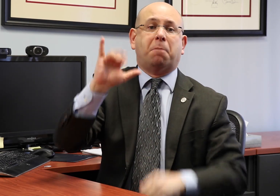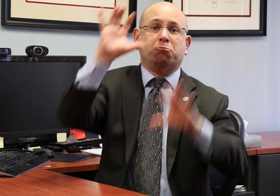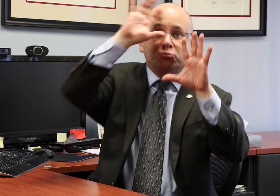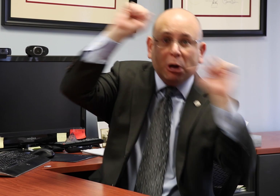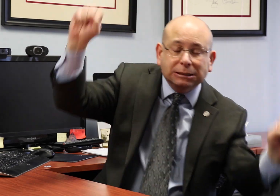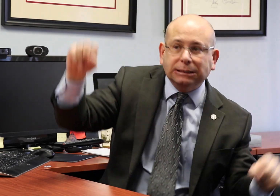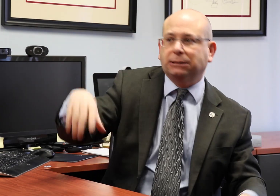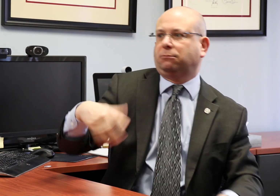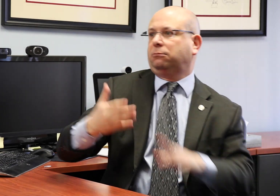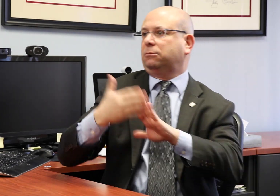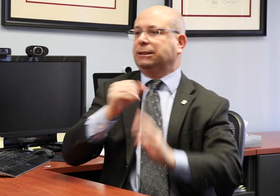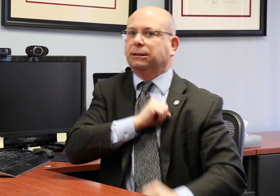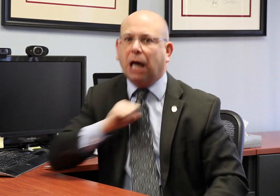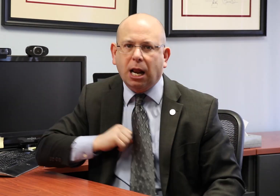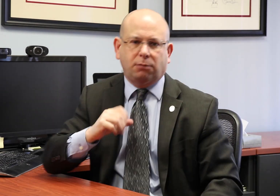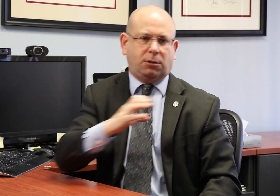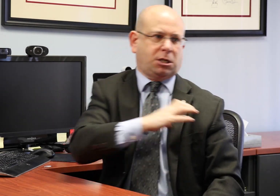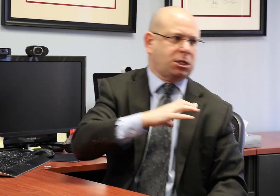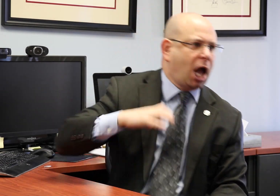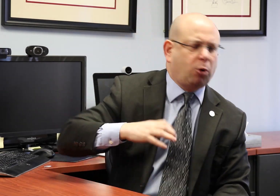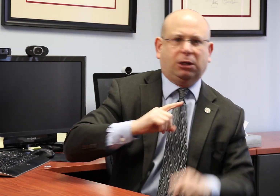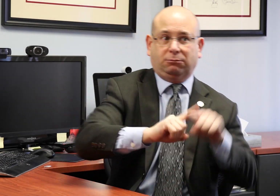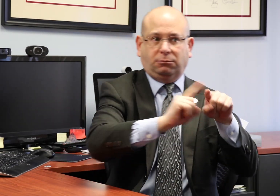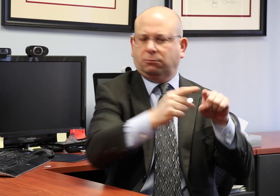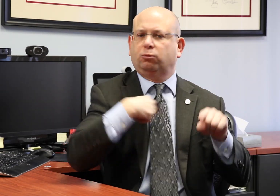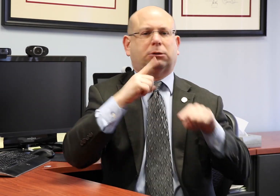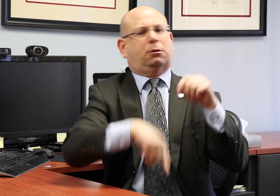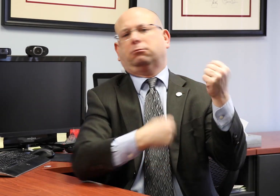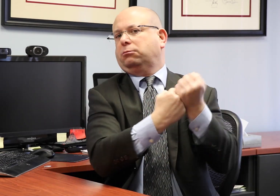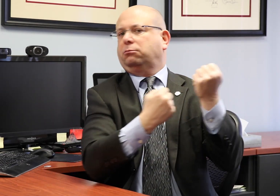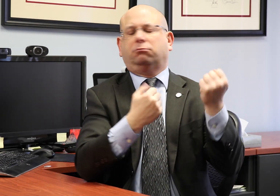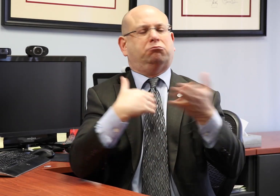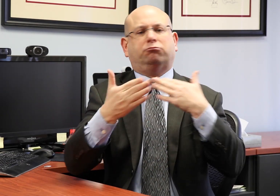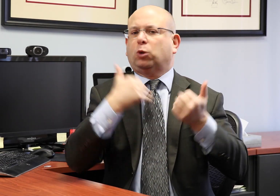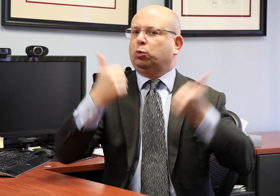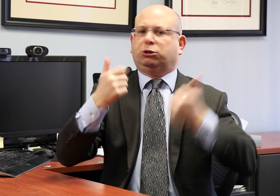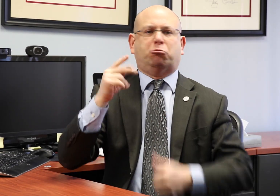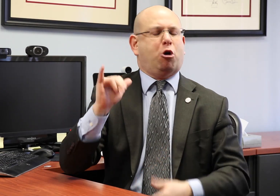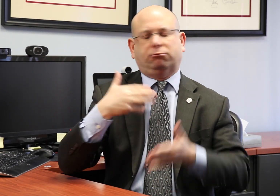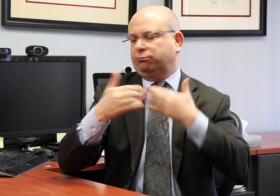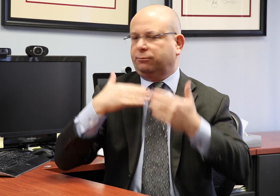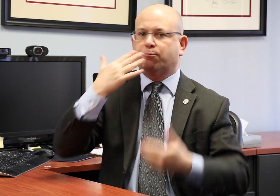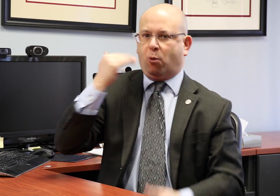like the U.S. President, Senator, Congress Representative, and others like that -- regardless of which party affiliation the candidate has.